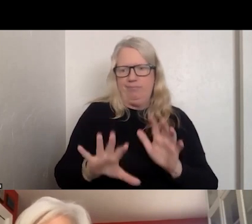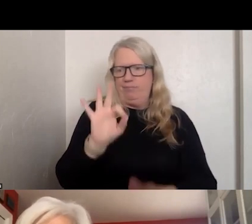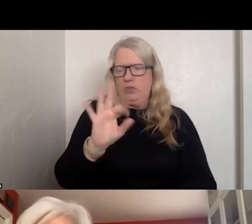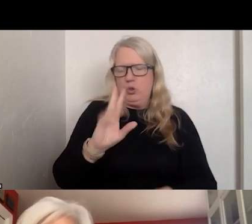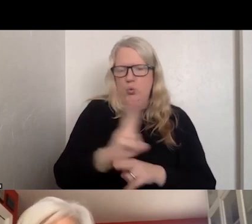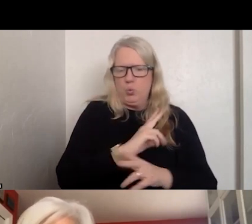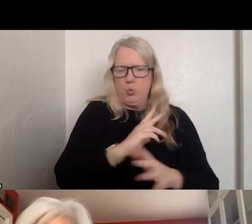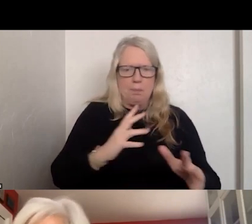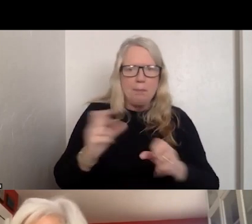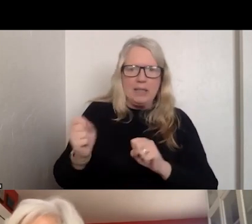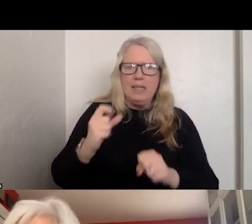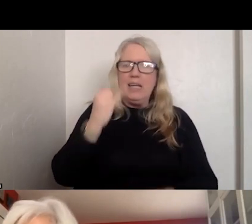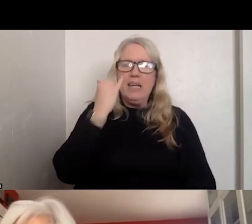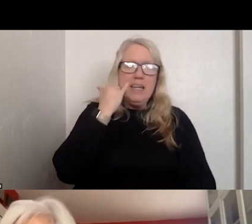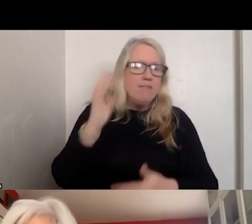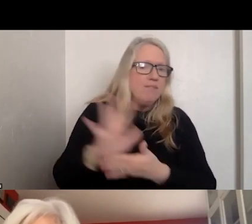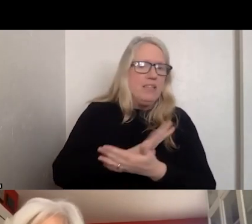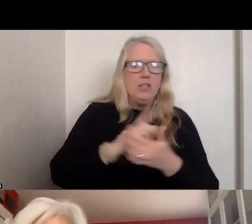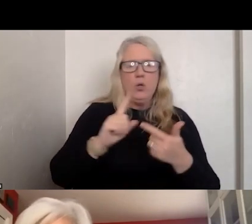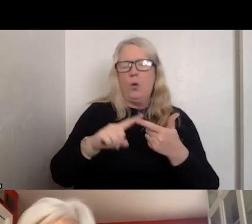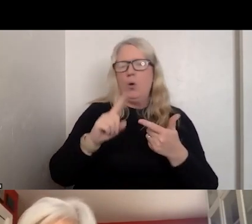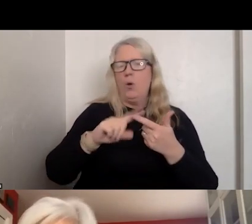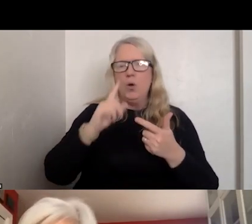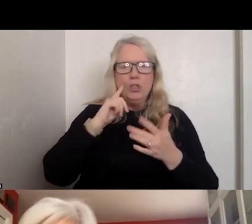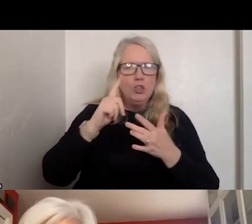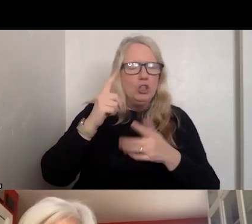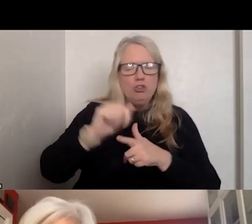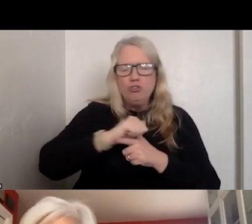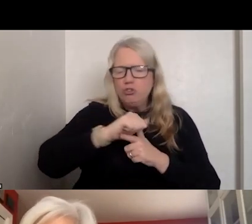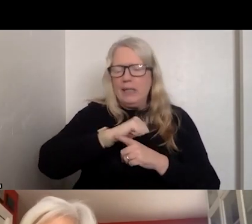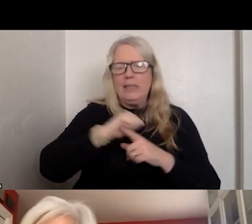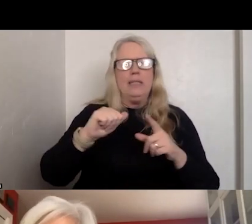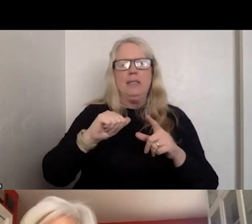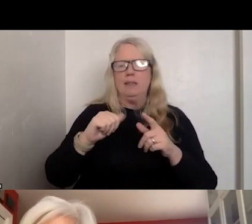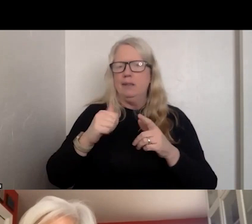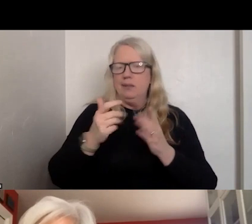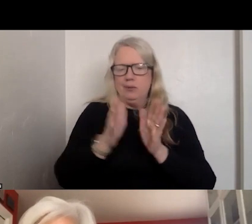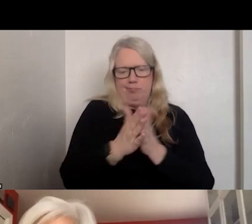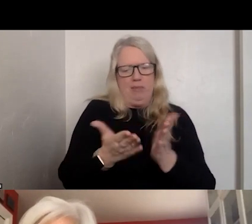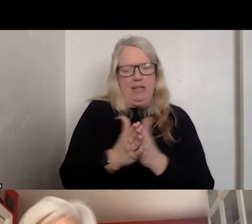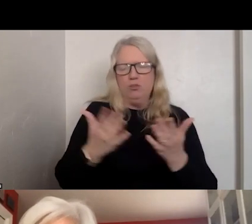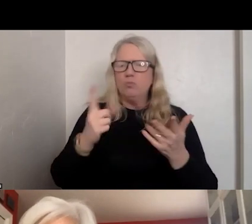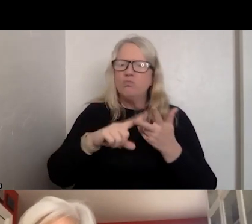WHETHER IT IS A VIDEO OR TRAINING MANUAL, ECT. A FEW OF THEM THAT WE HAVE DONE